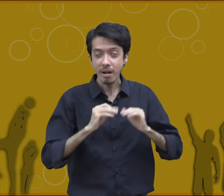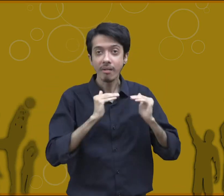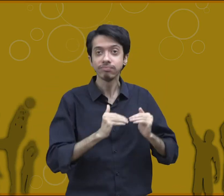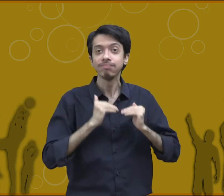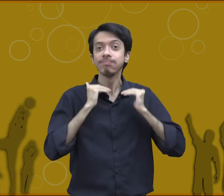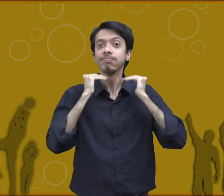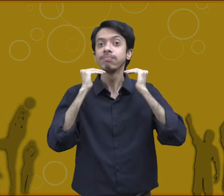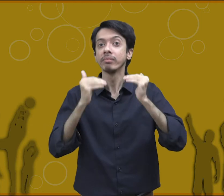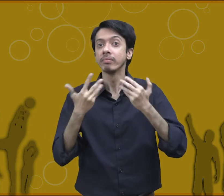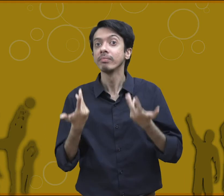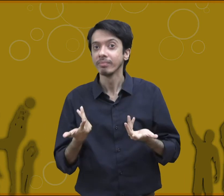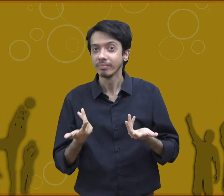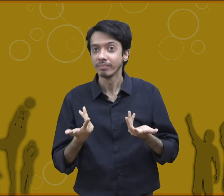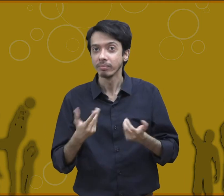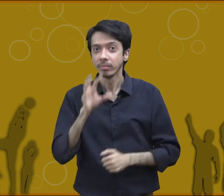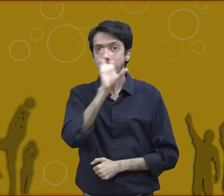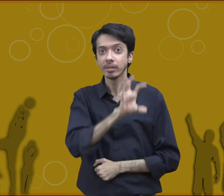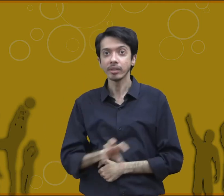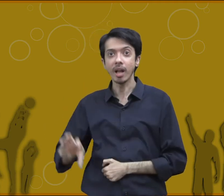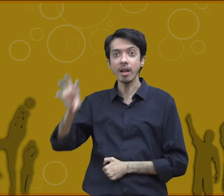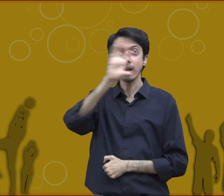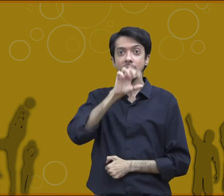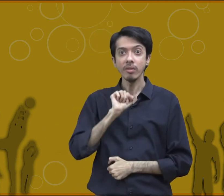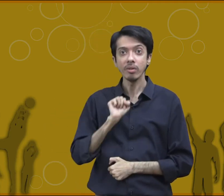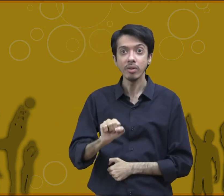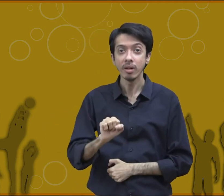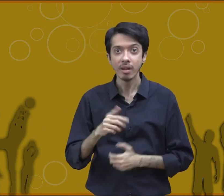after winning the city level tournament, they move to the state level tournament